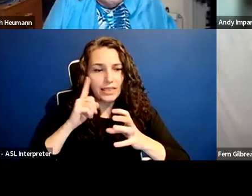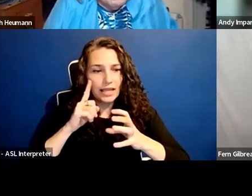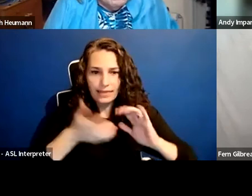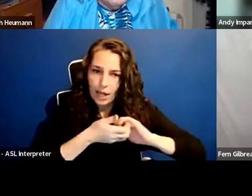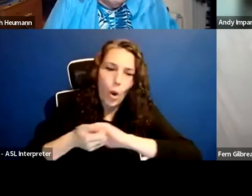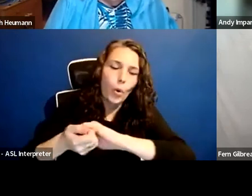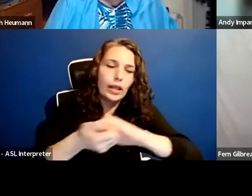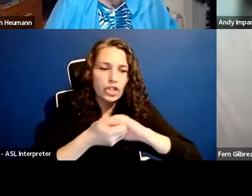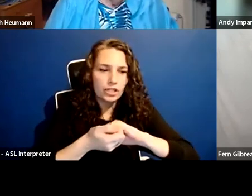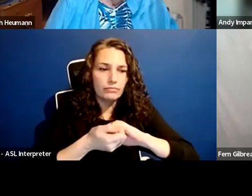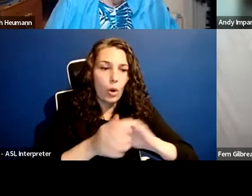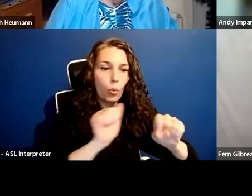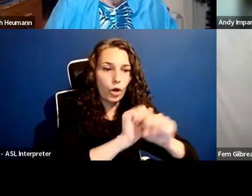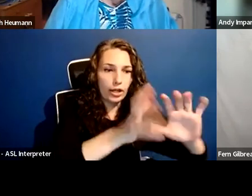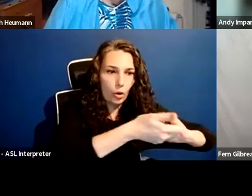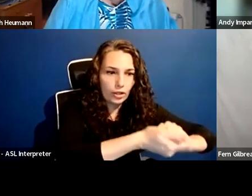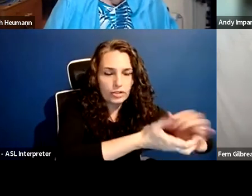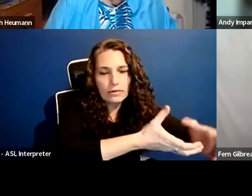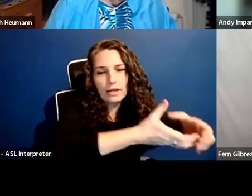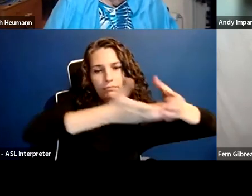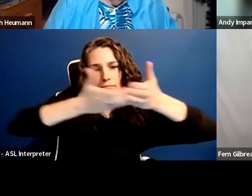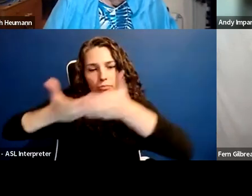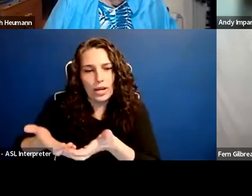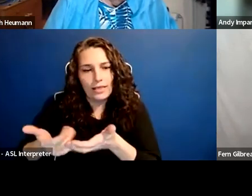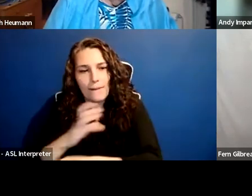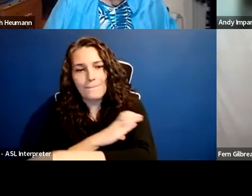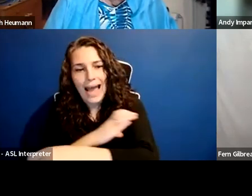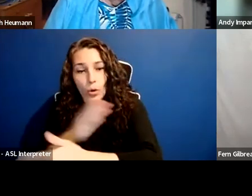working coalition can bring too is, I think, the power of shared frames